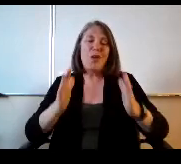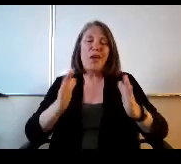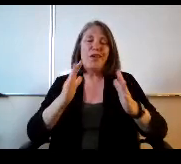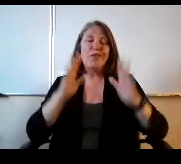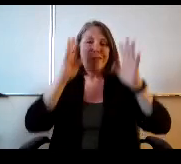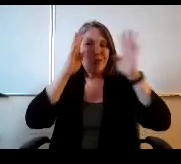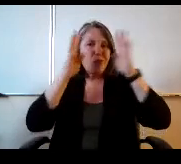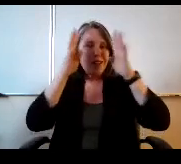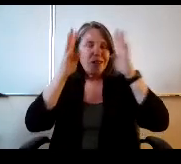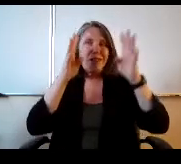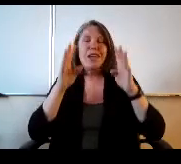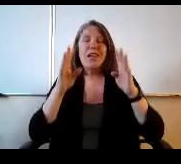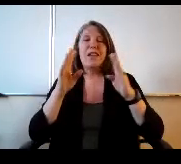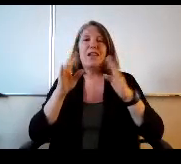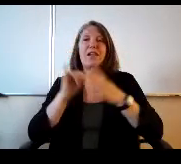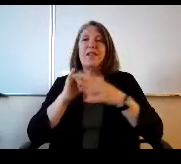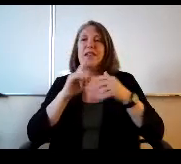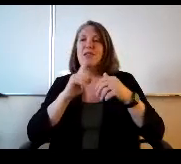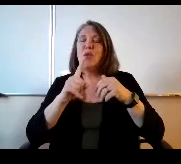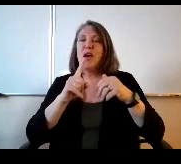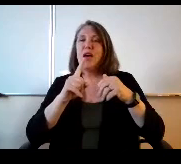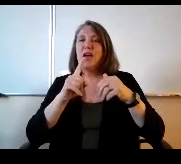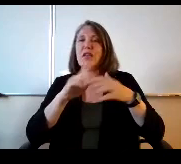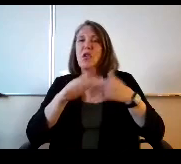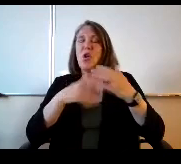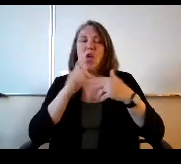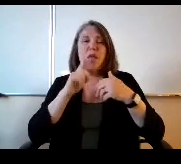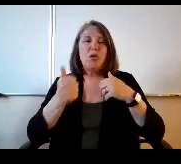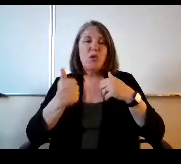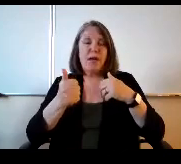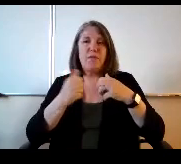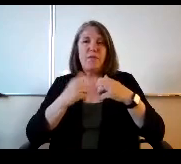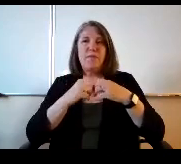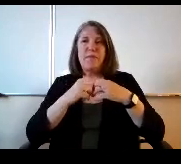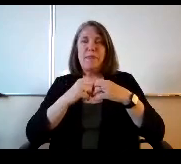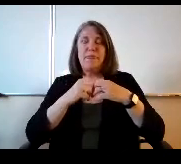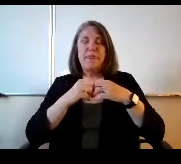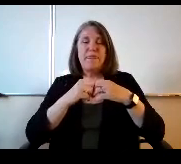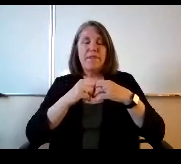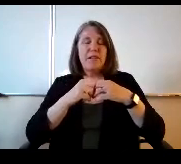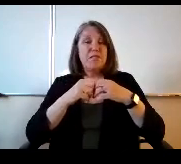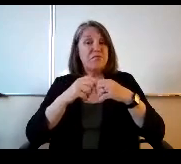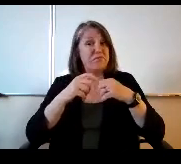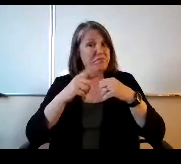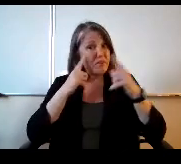This was all up to them. You know there was an expectation.